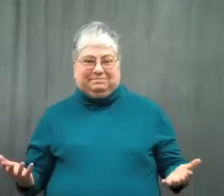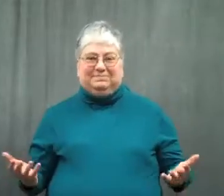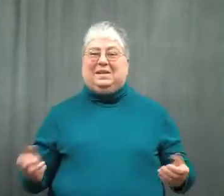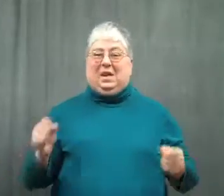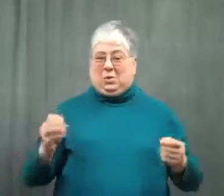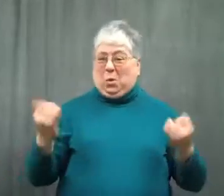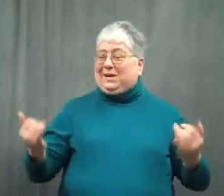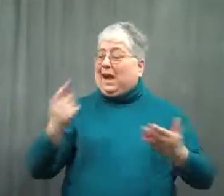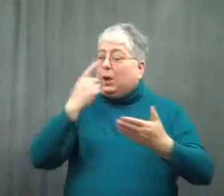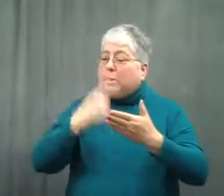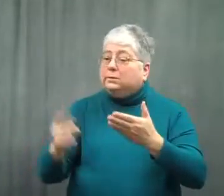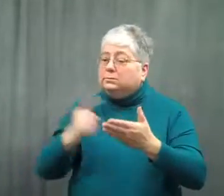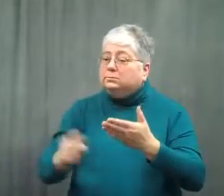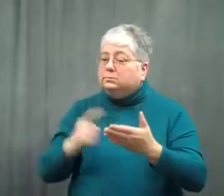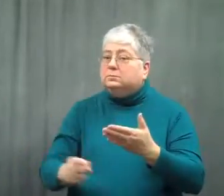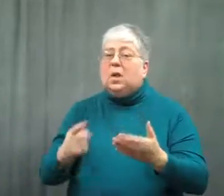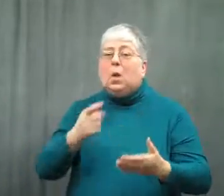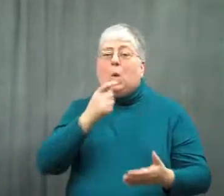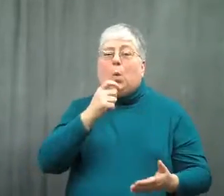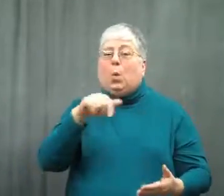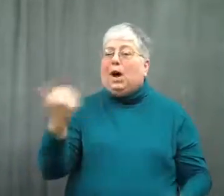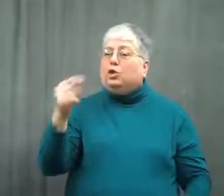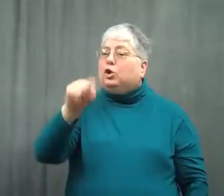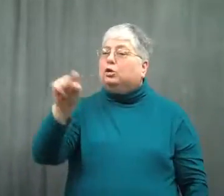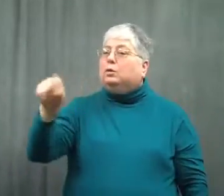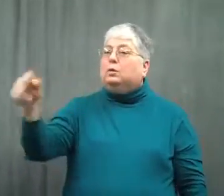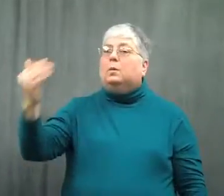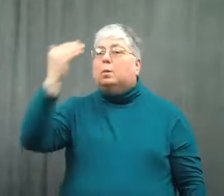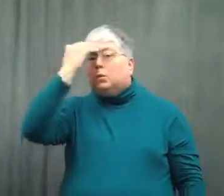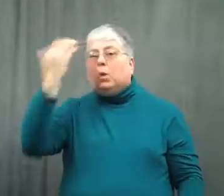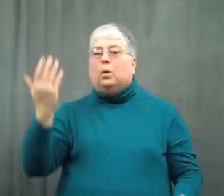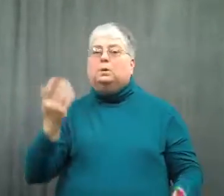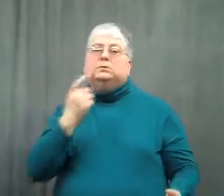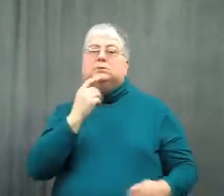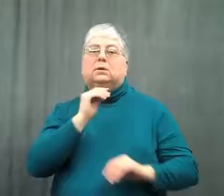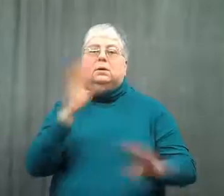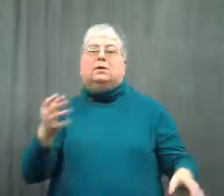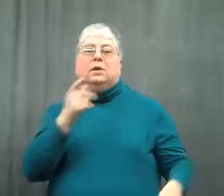They are now investigating to see who else knew about the videos.